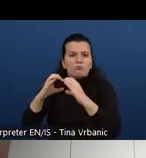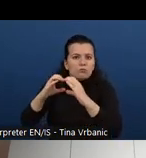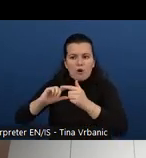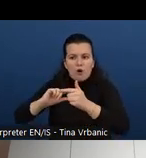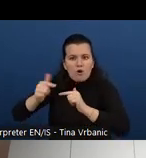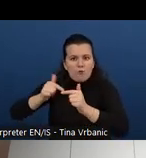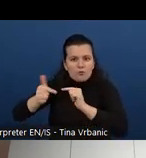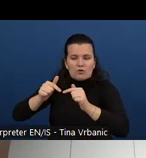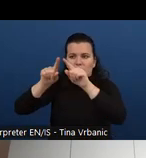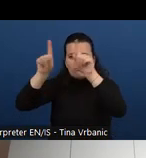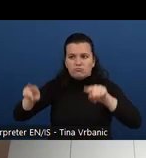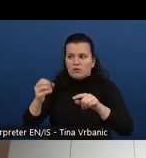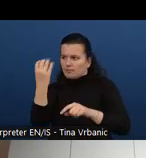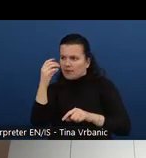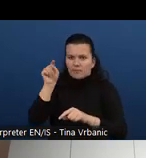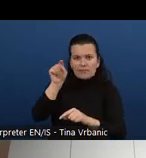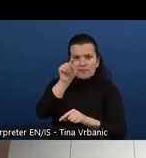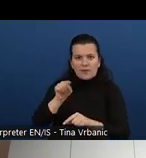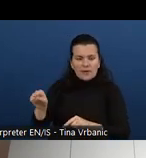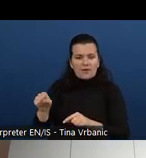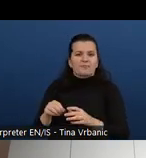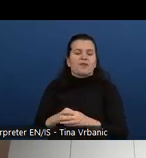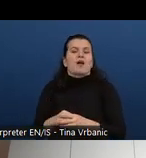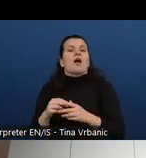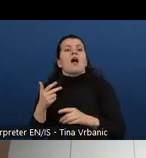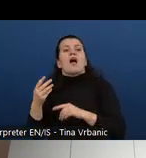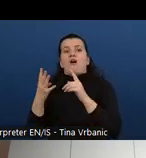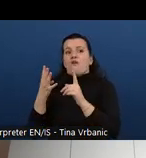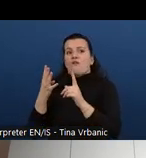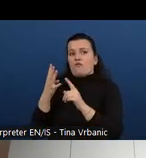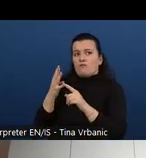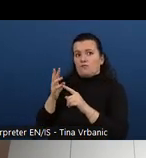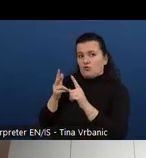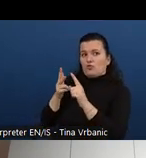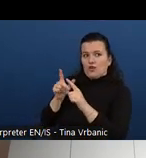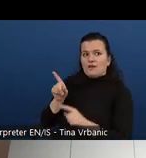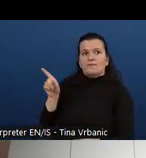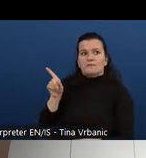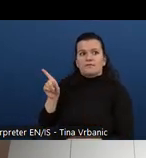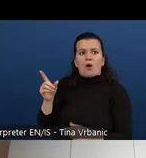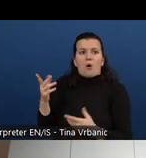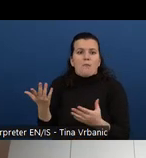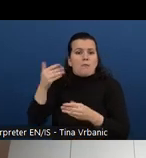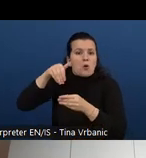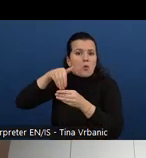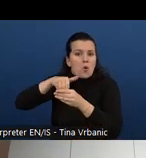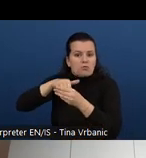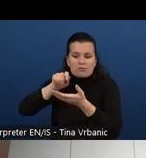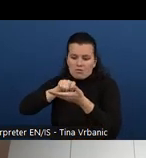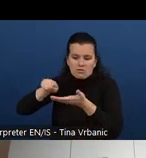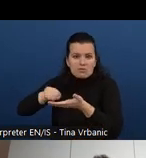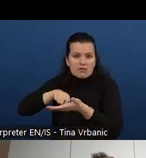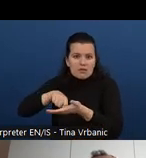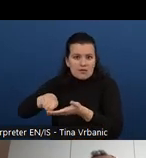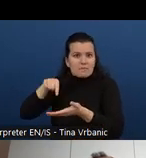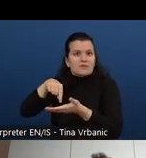Content focuses on writing strategies to make your writing accessible including, of course,